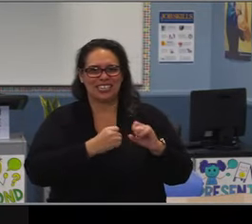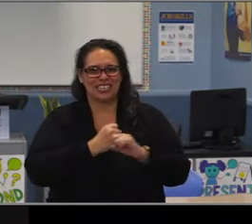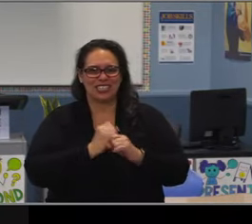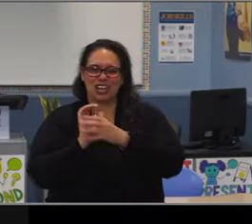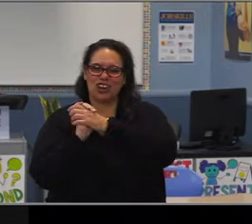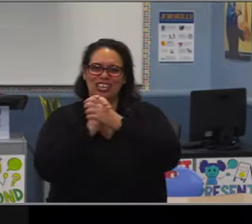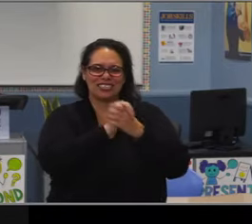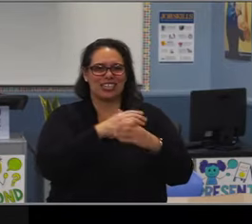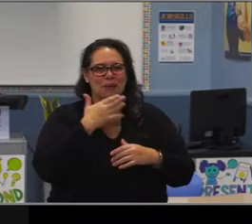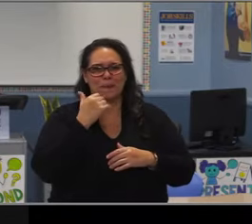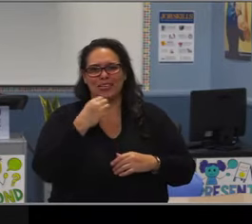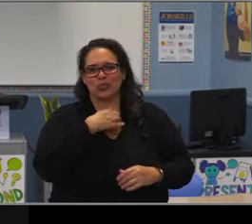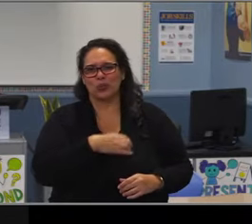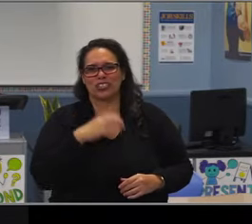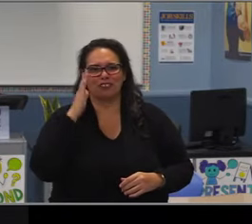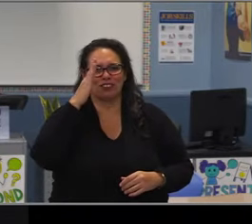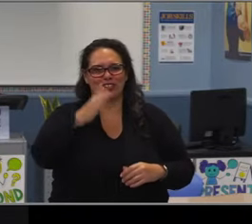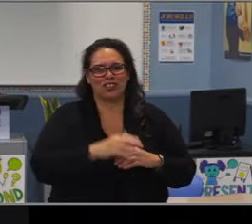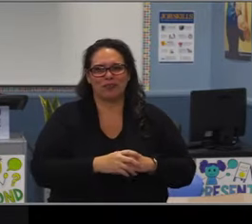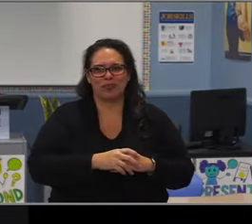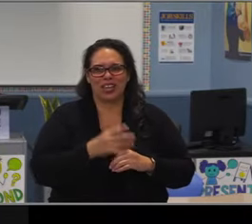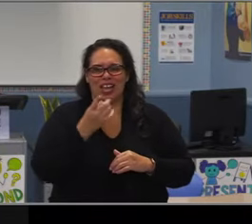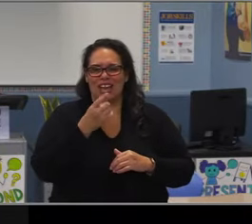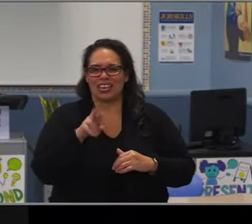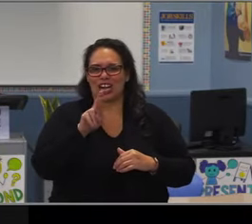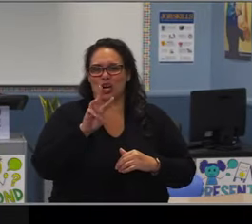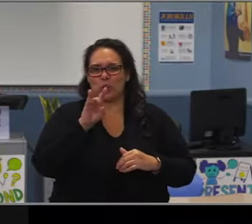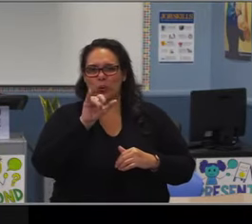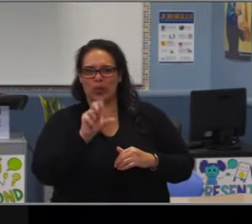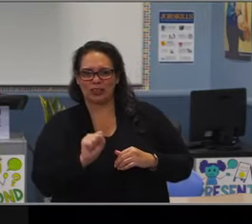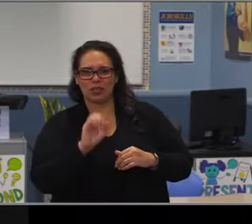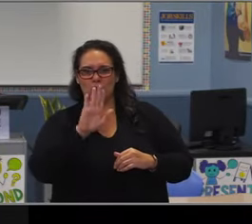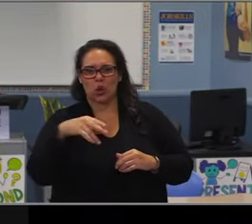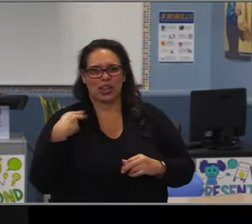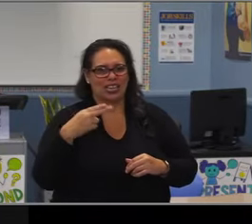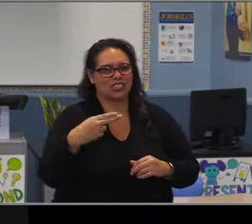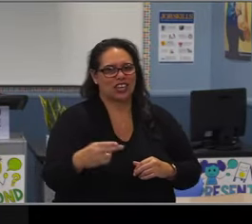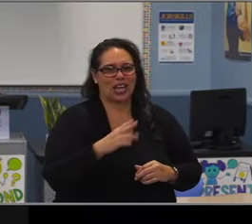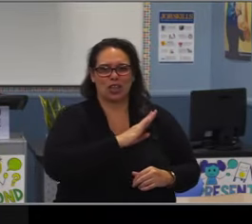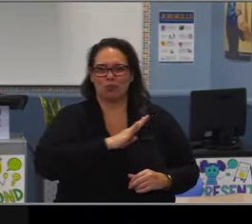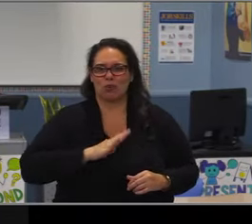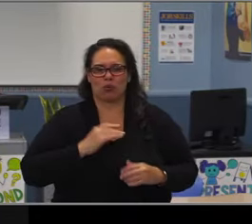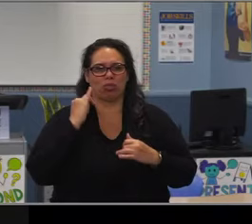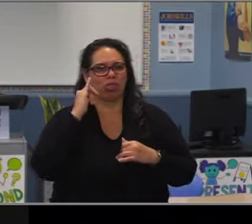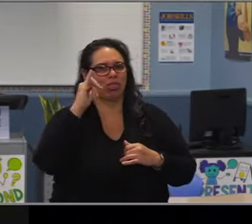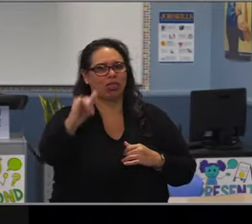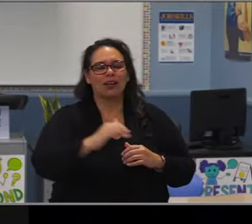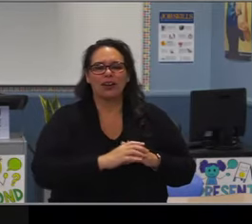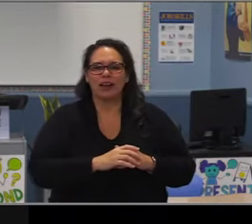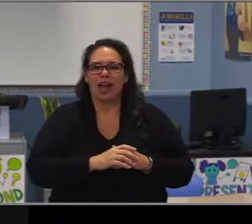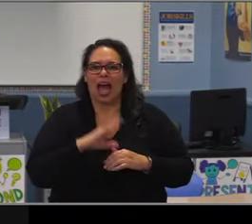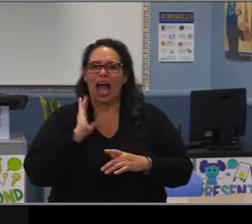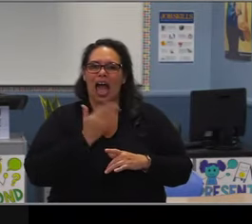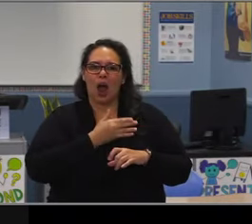making a significant impact in our community as members of the board. The LBUSD is deeply indebted